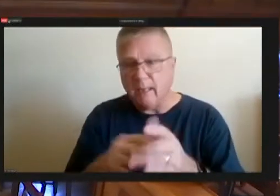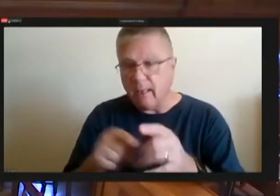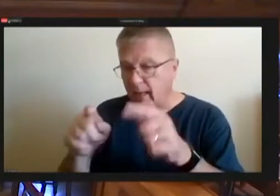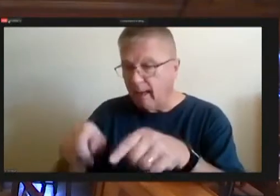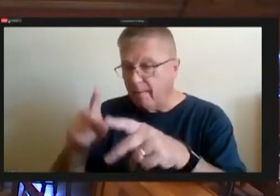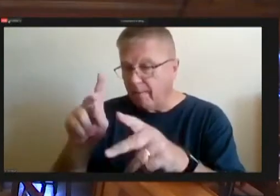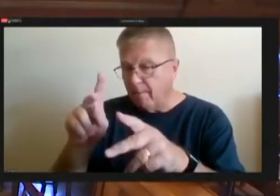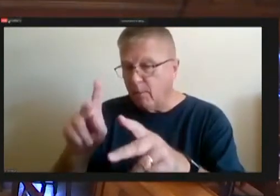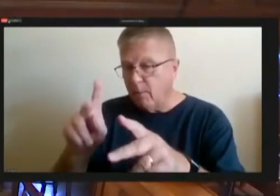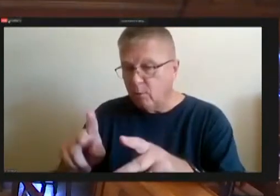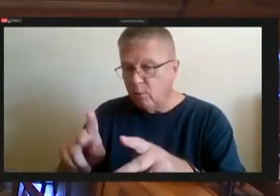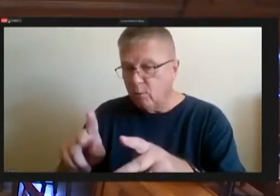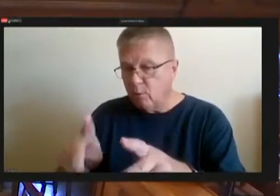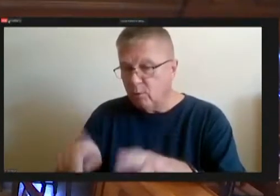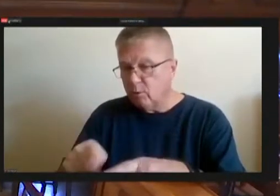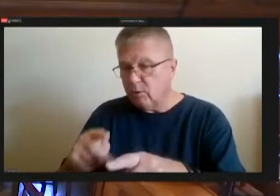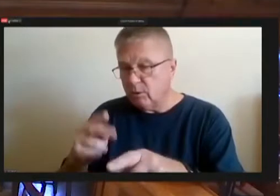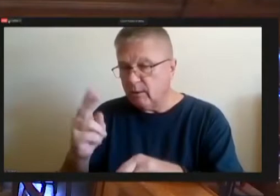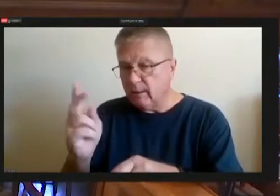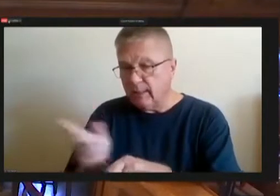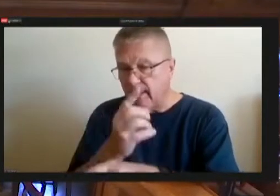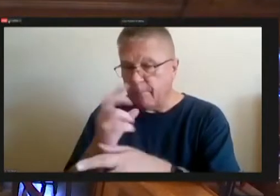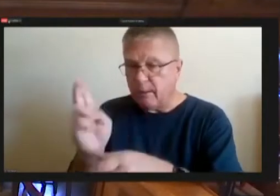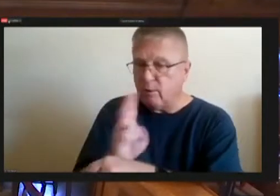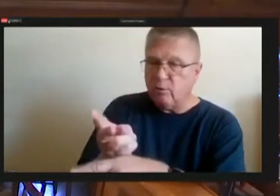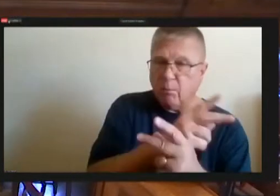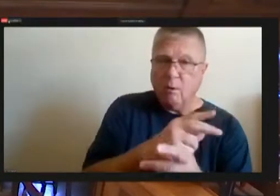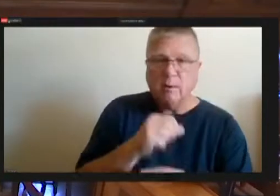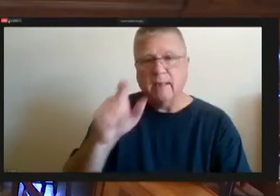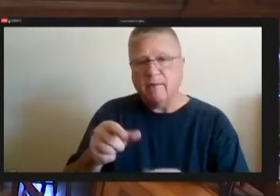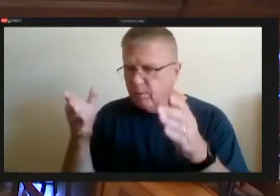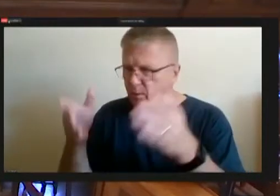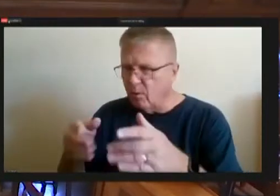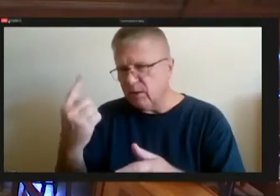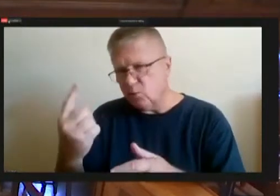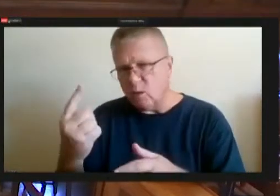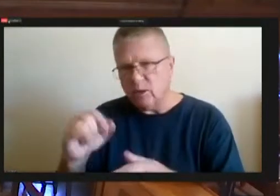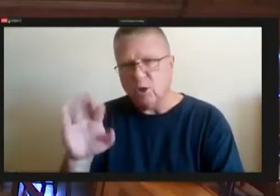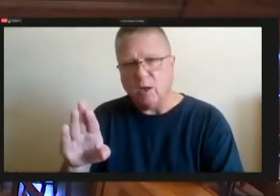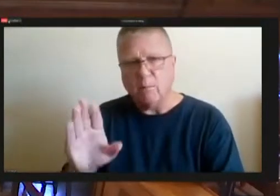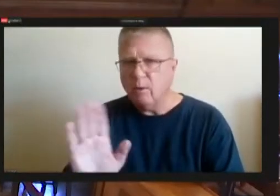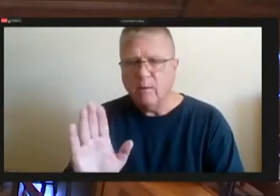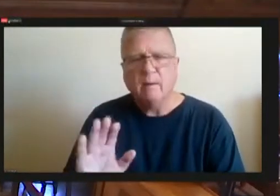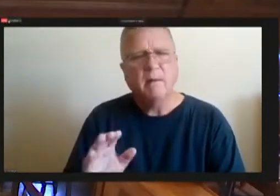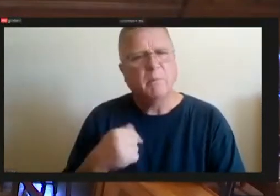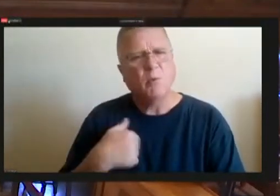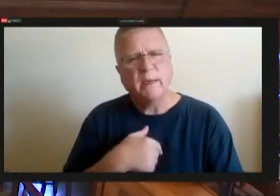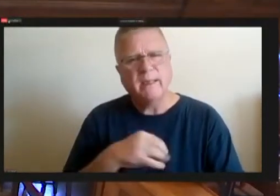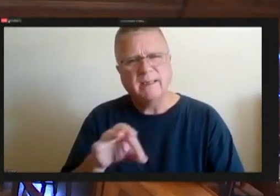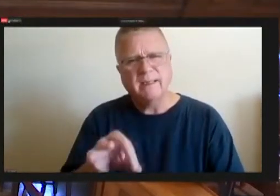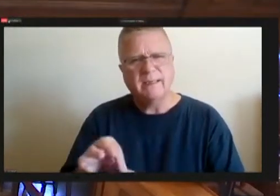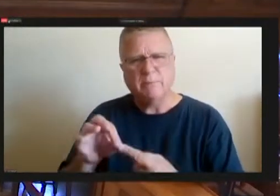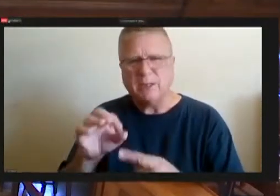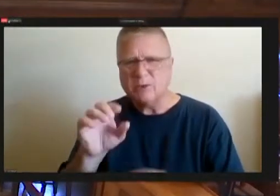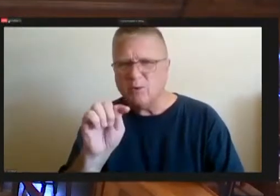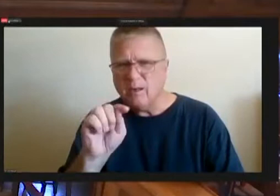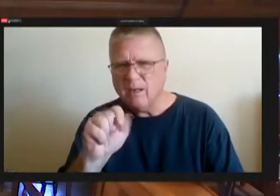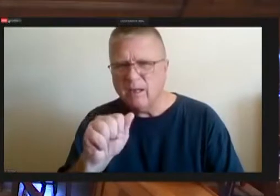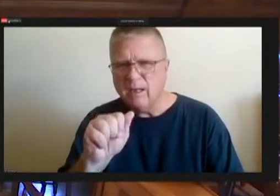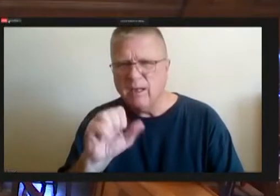tactical, you know, but I really felt and the director really felt that we needed that technical person to just keep track of the fleet, keep track of everything